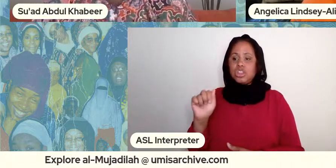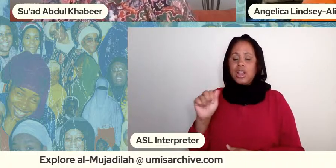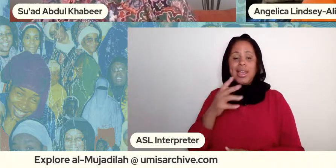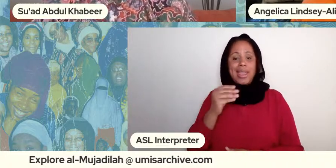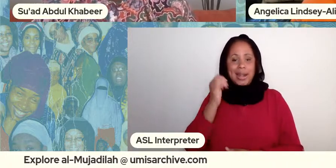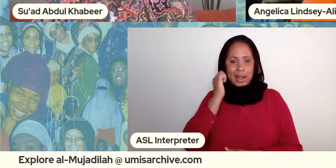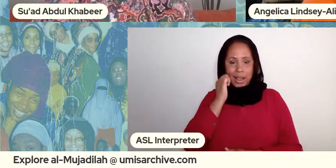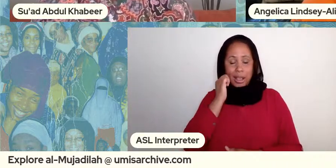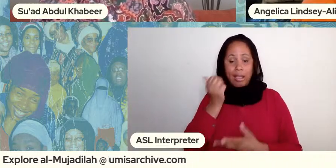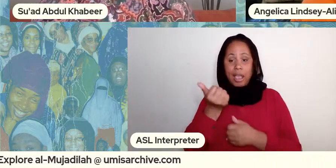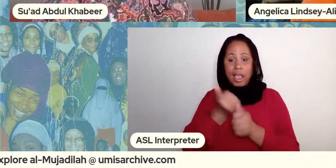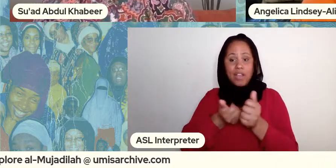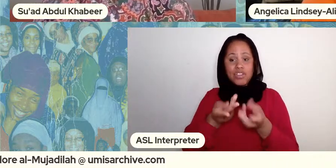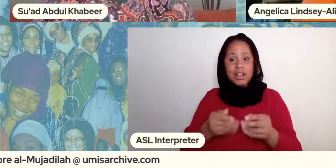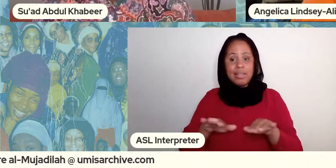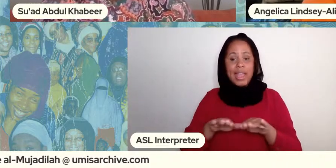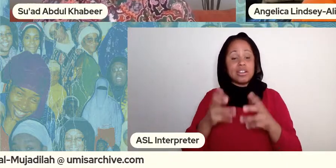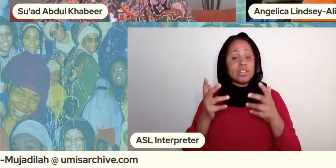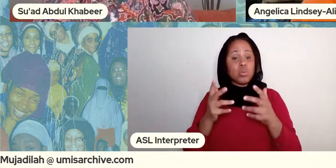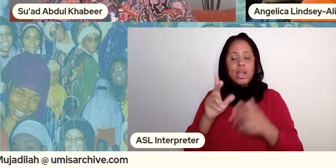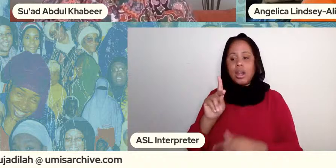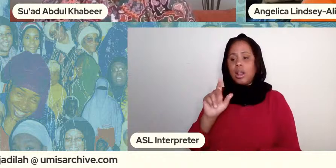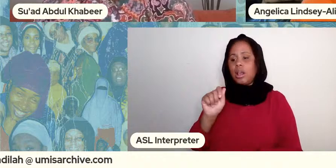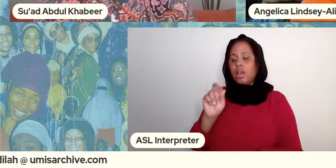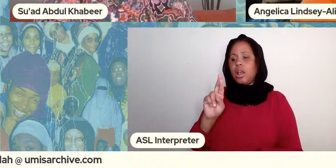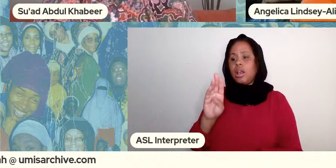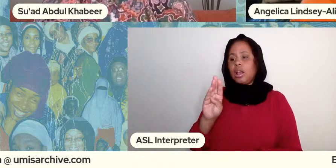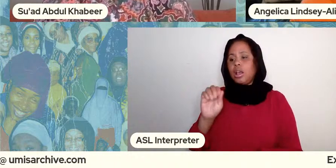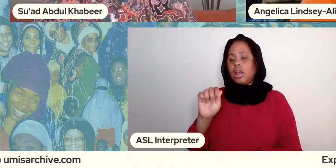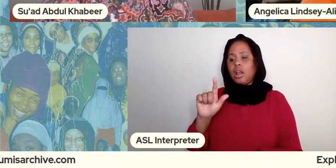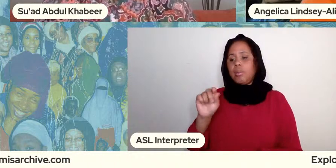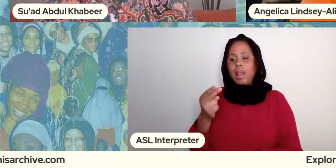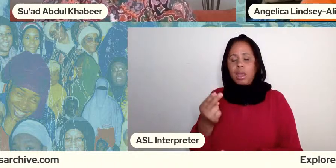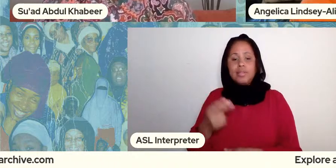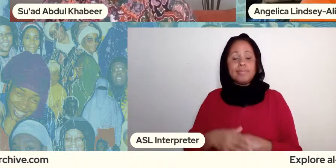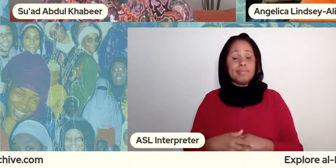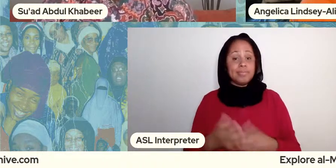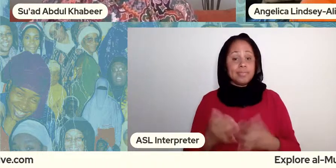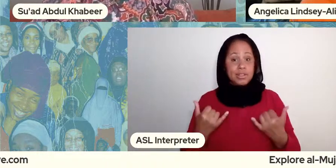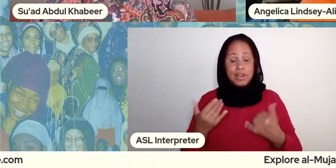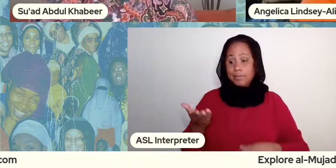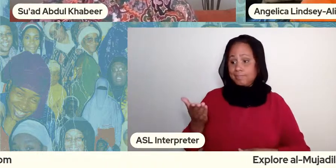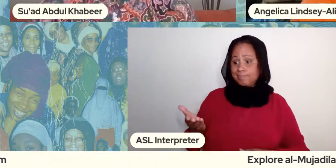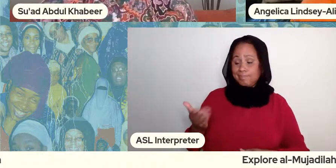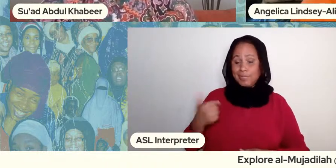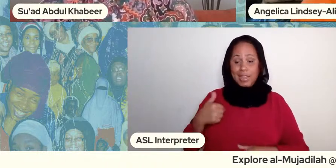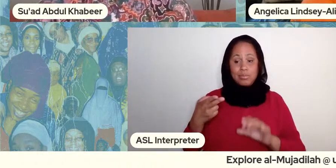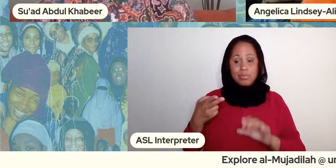i am joined today by the village auntie angelica lindsay ali i'm going to read her bio